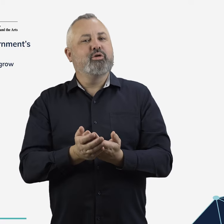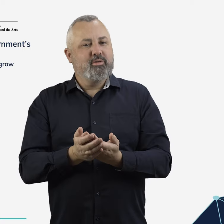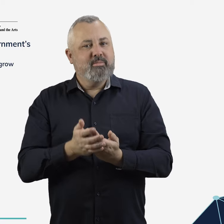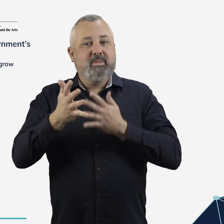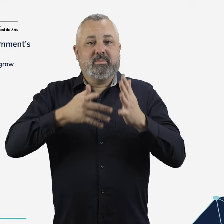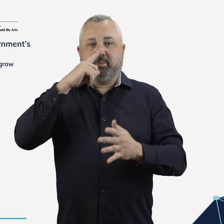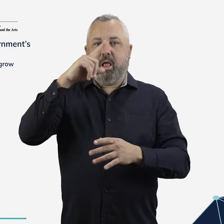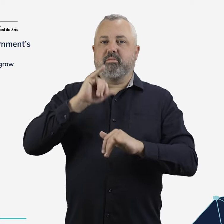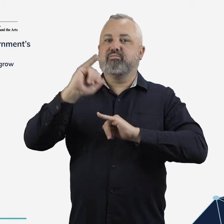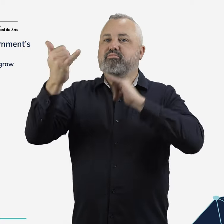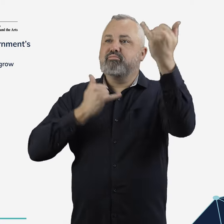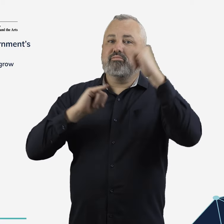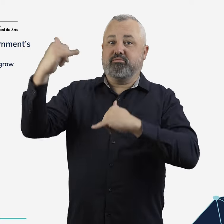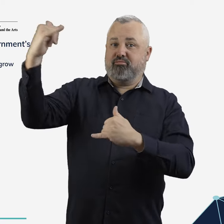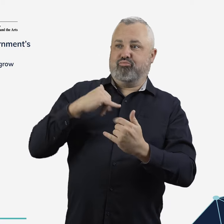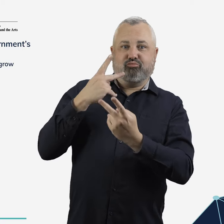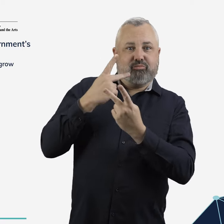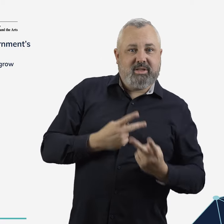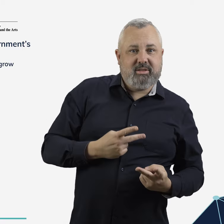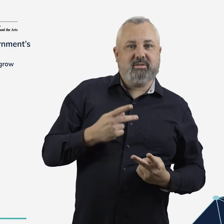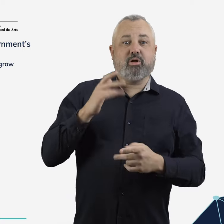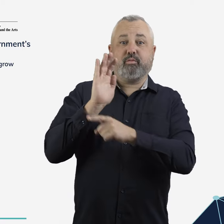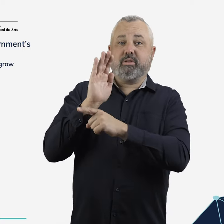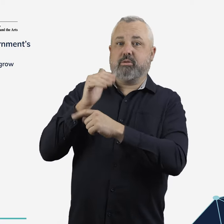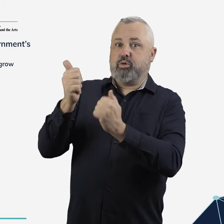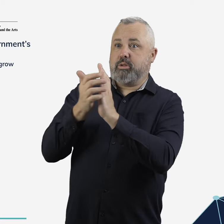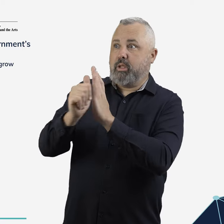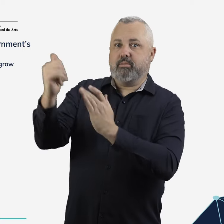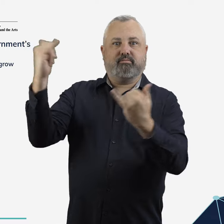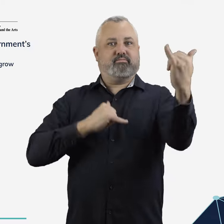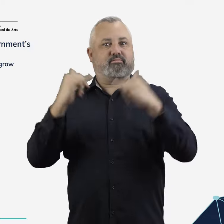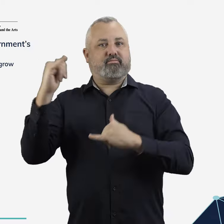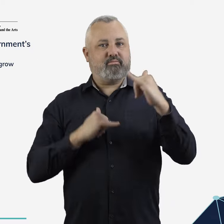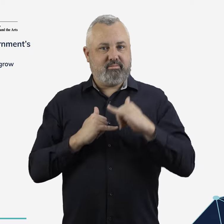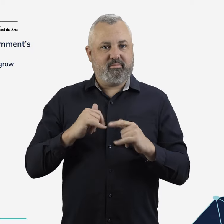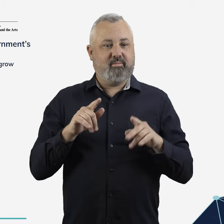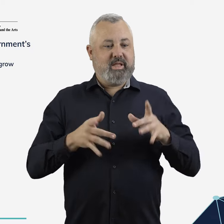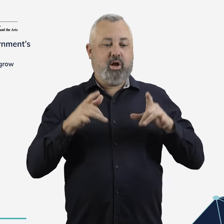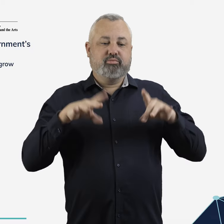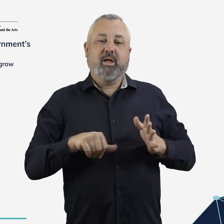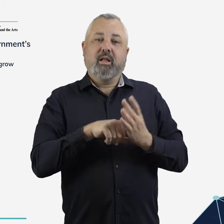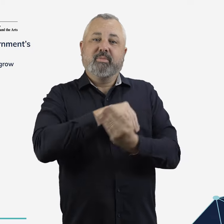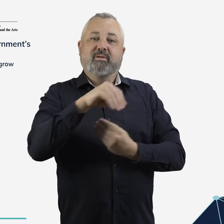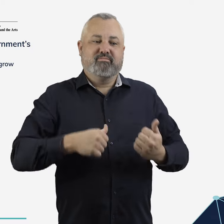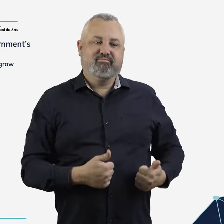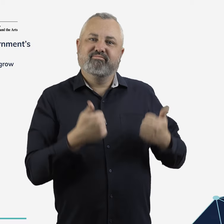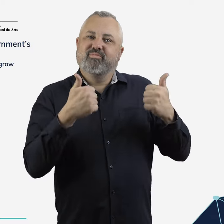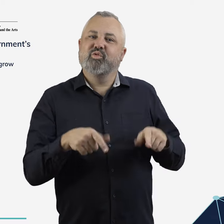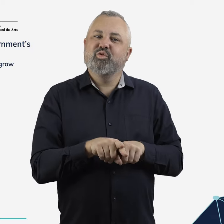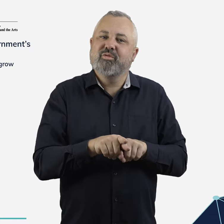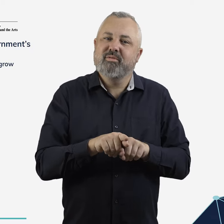deepening labour pools for high-skilled jobs and attracting visitors that support our economy.